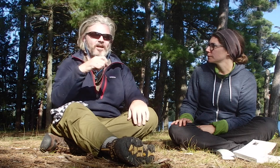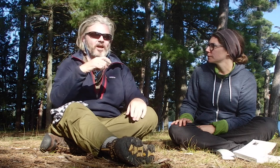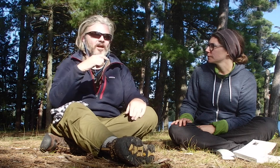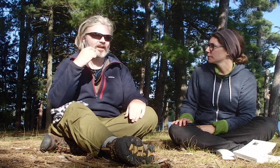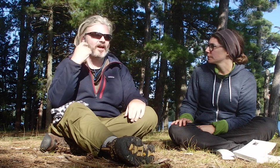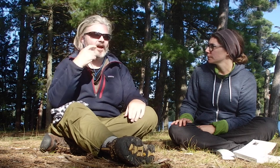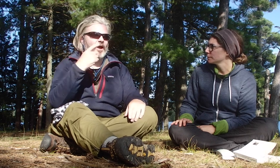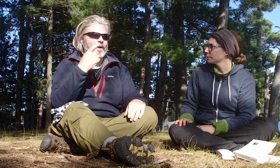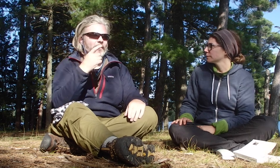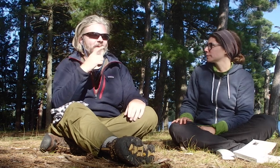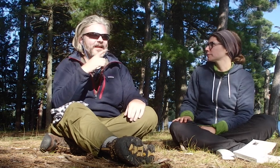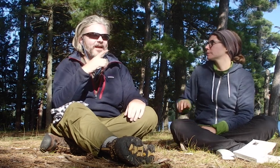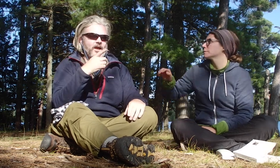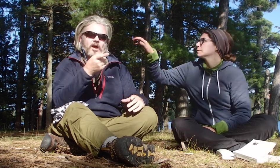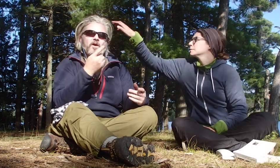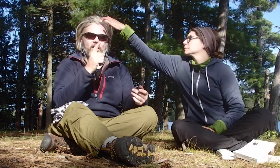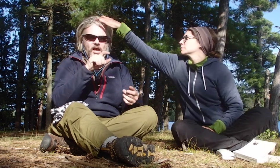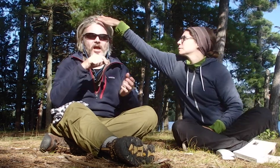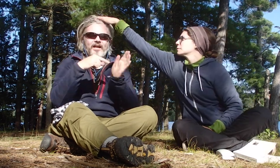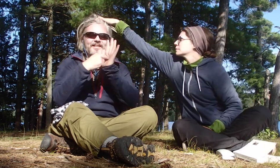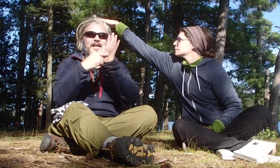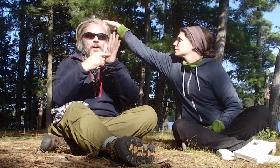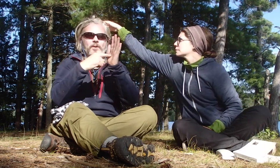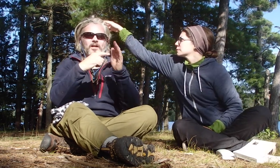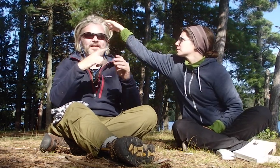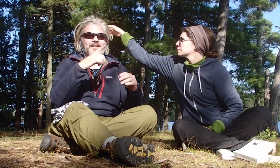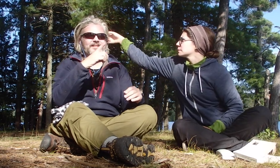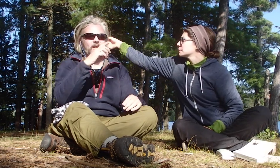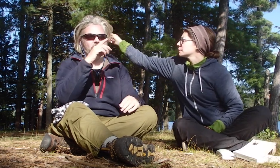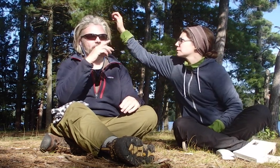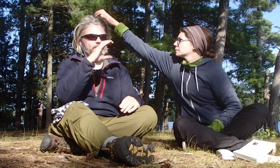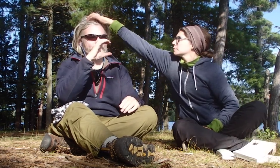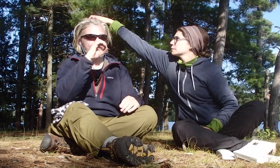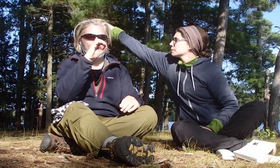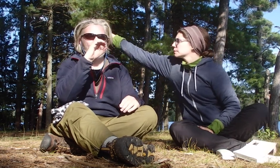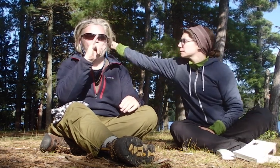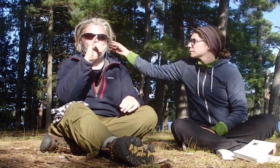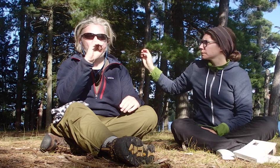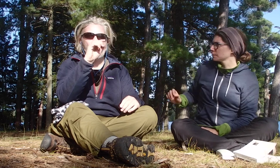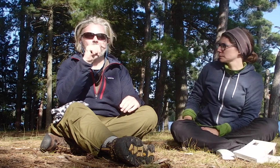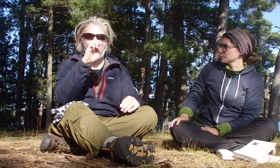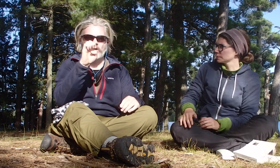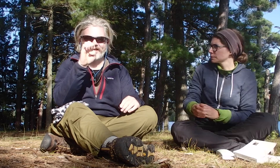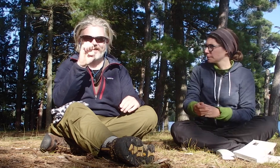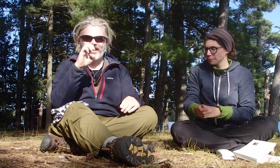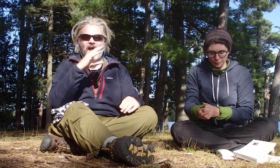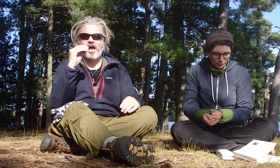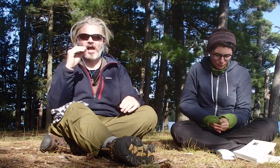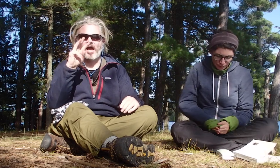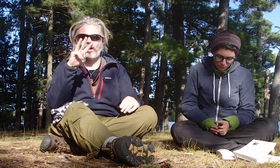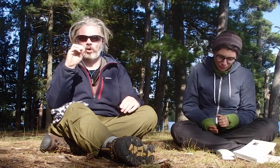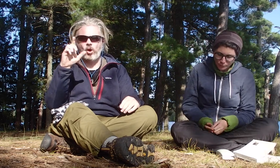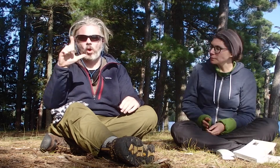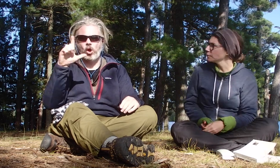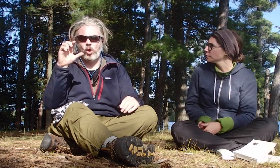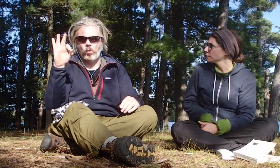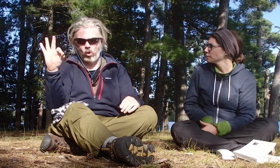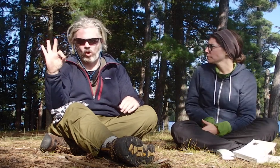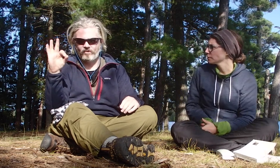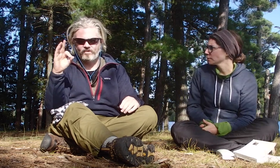But yes, an example is Coyote and Wolf.